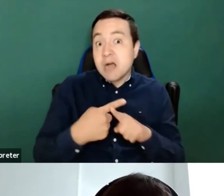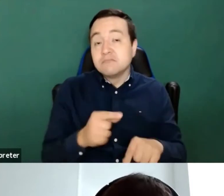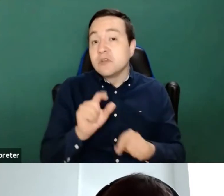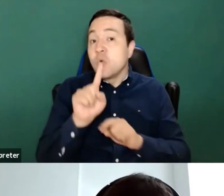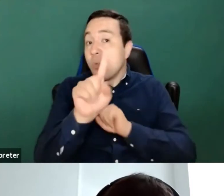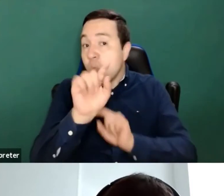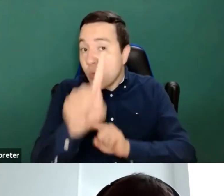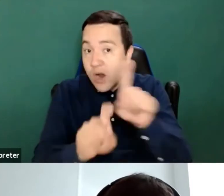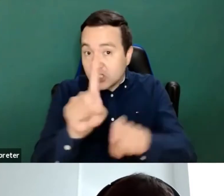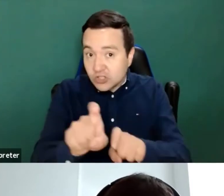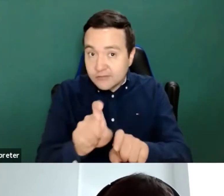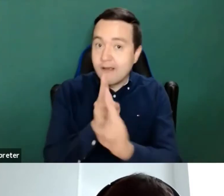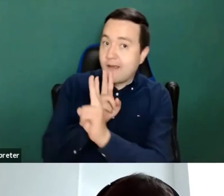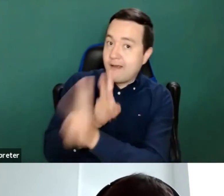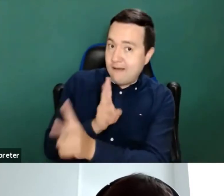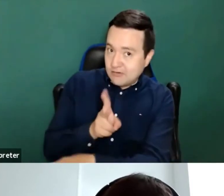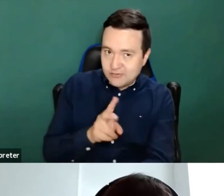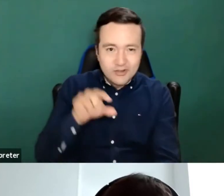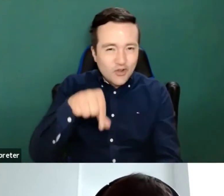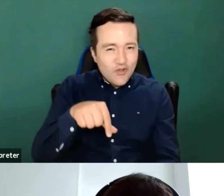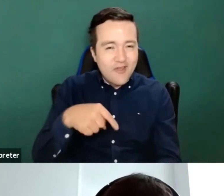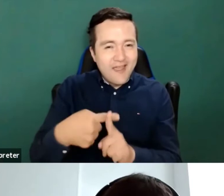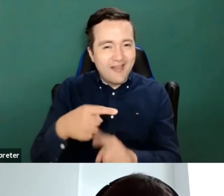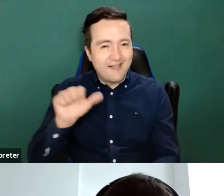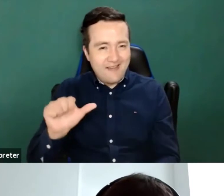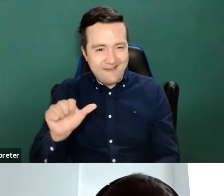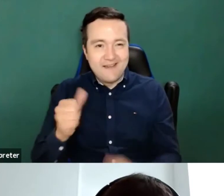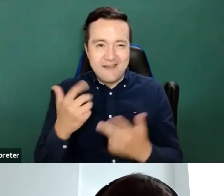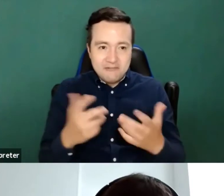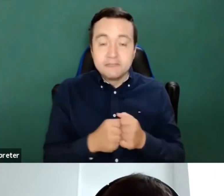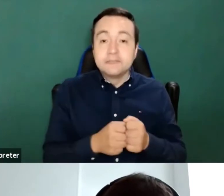So I yeah, we'll have to see how many how many views we can have on this.